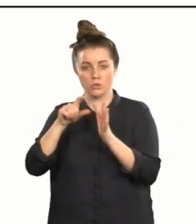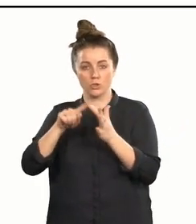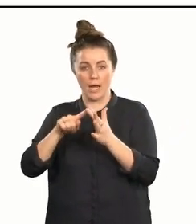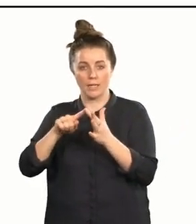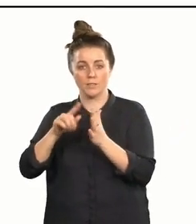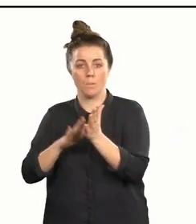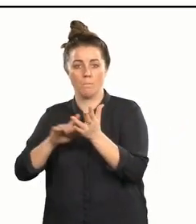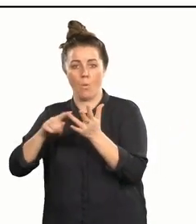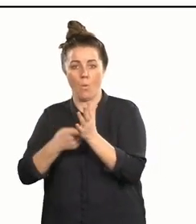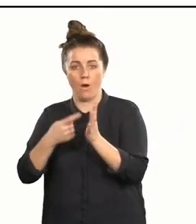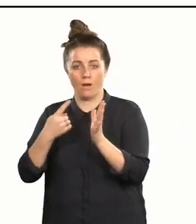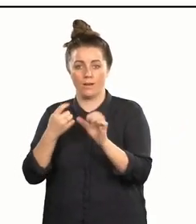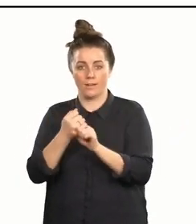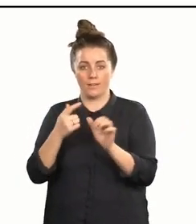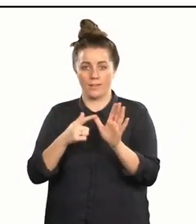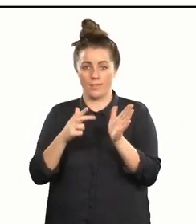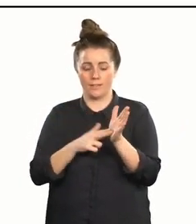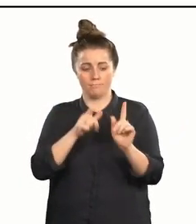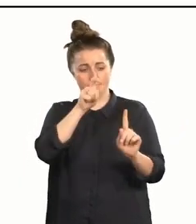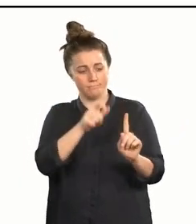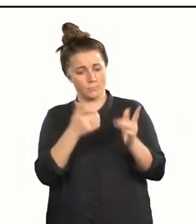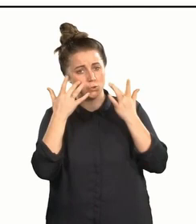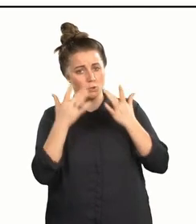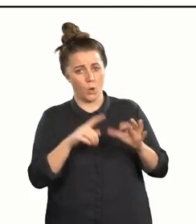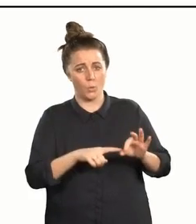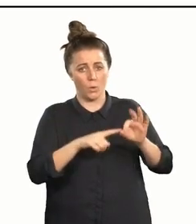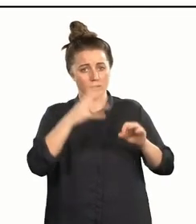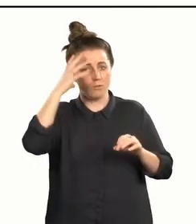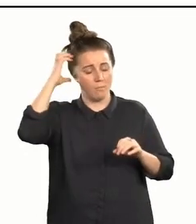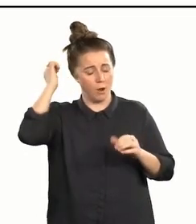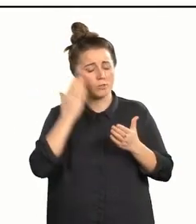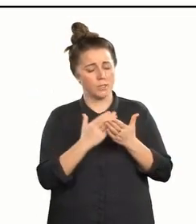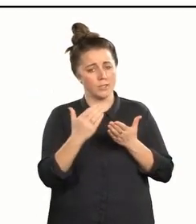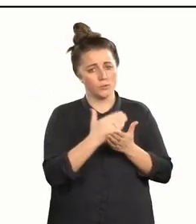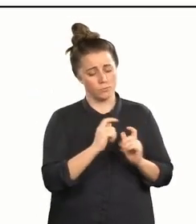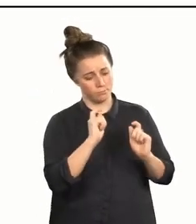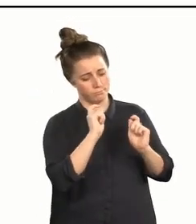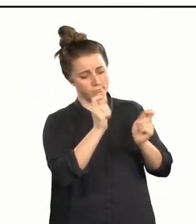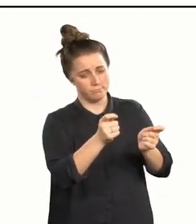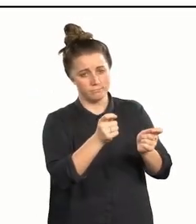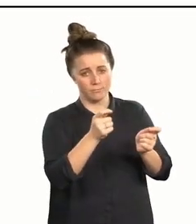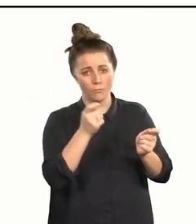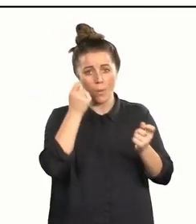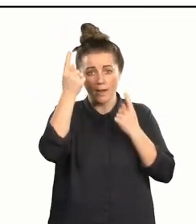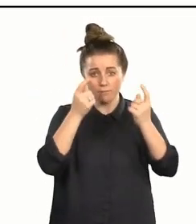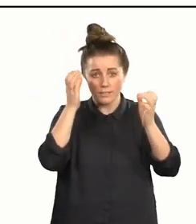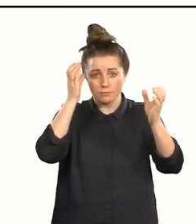Rue-Jade, you epitomise the qualities of Māui, and so deserve this award for your innovative creativity